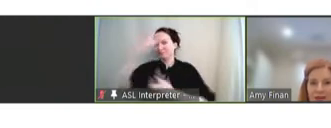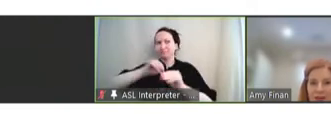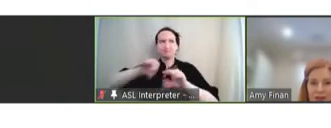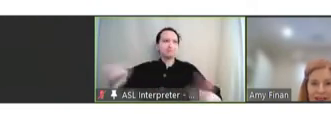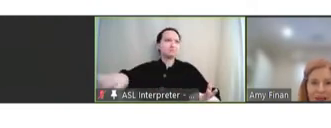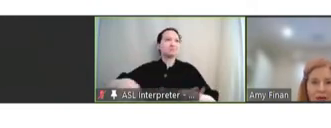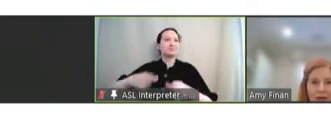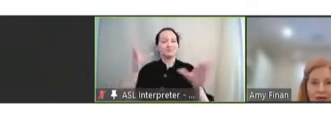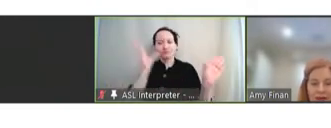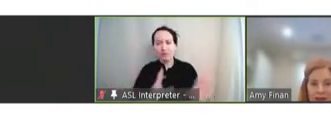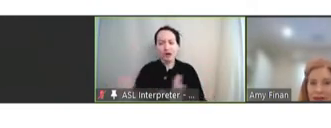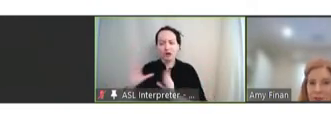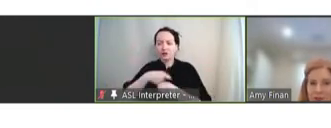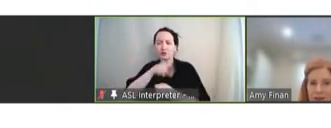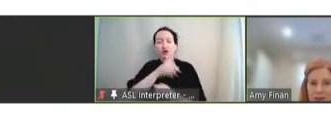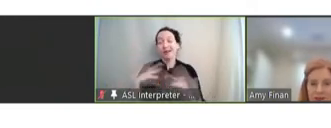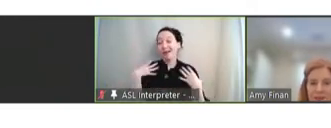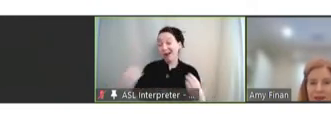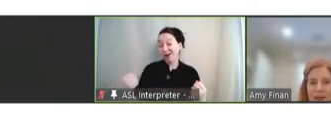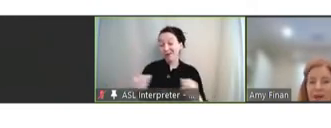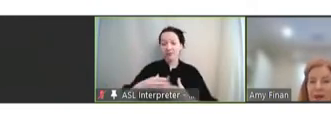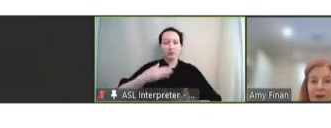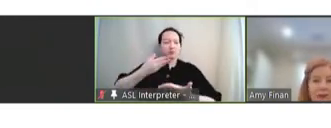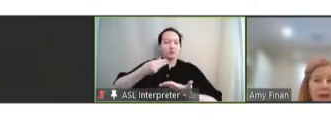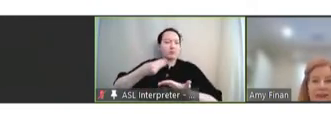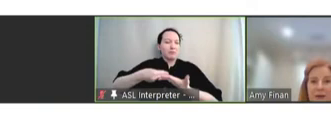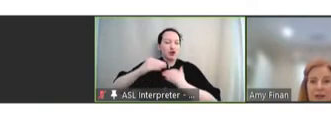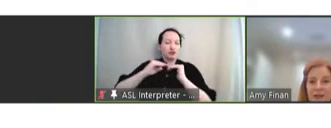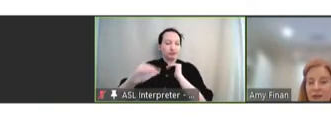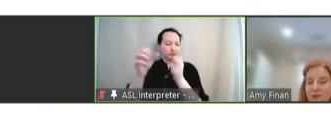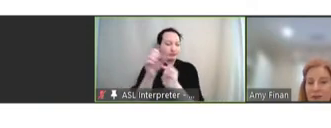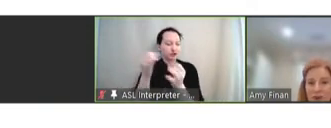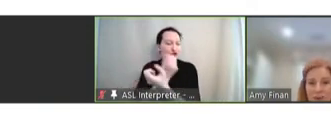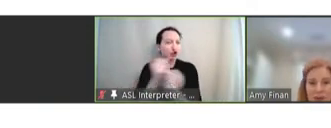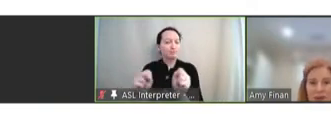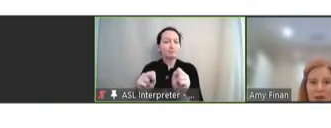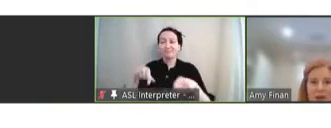ensuring health and economic security. The current pandemic has only further punctuated